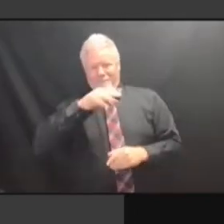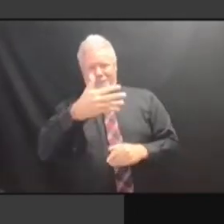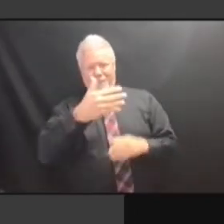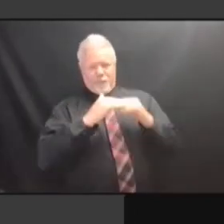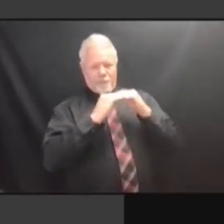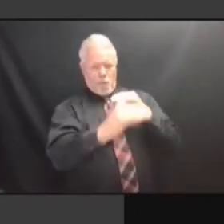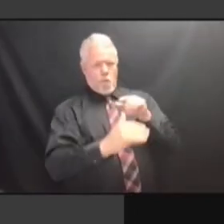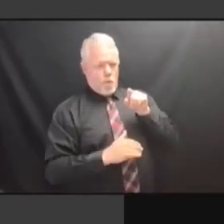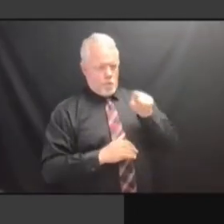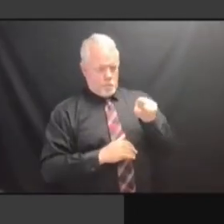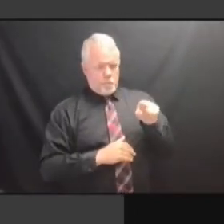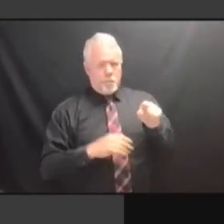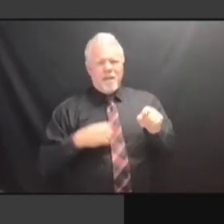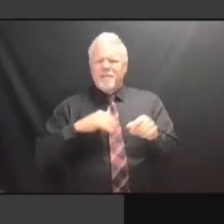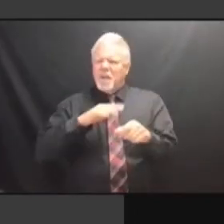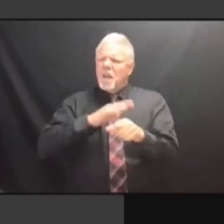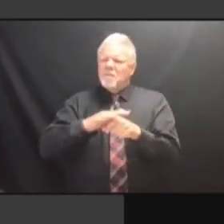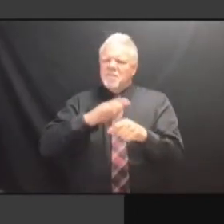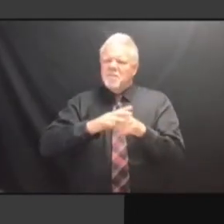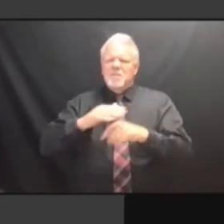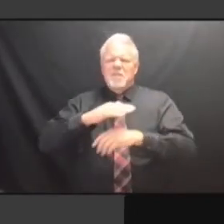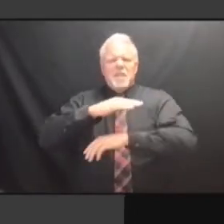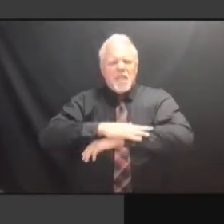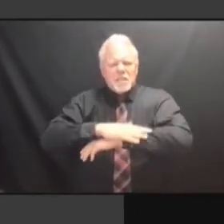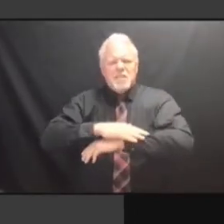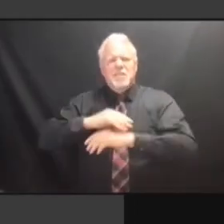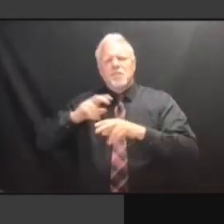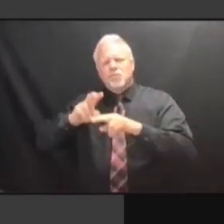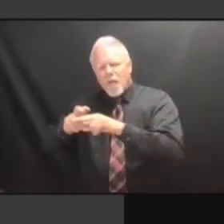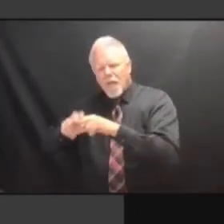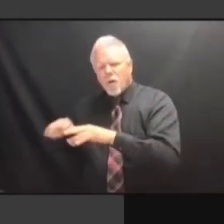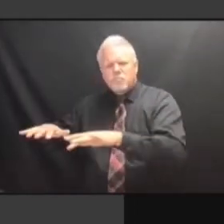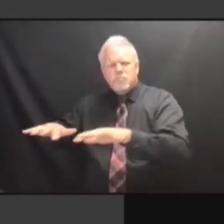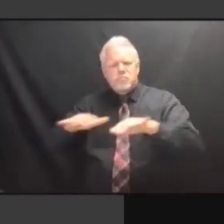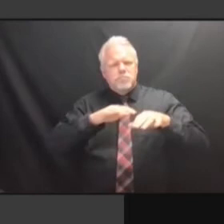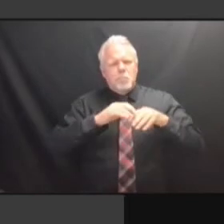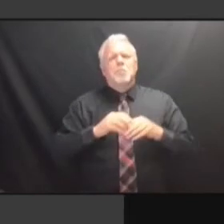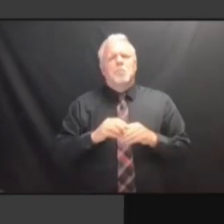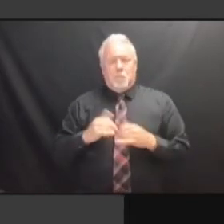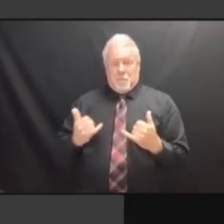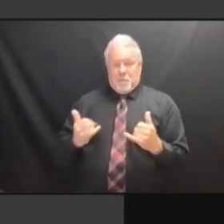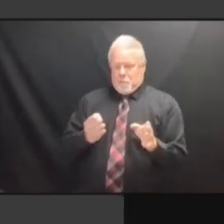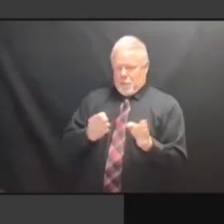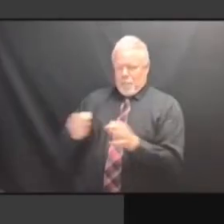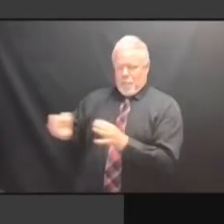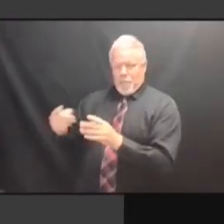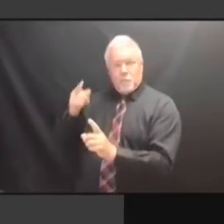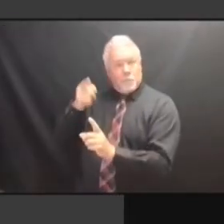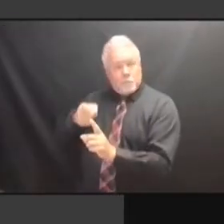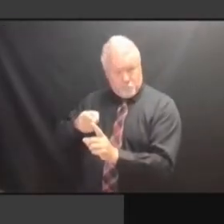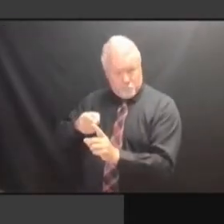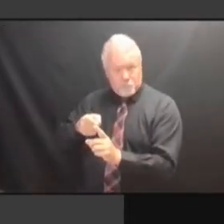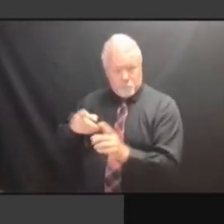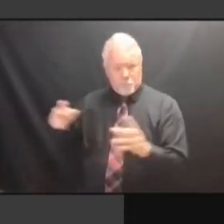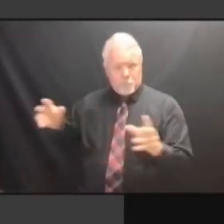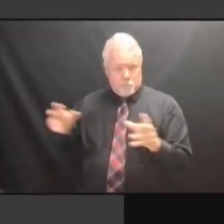SO IN TOTAL, THE PLANS THAT WE CURRENTLY HAVE WILL GIVE SO IN TOTAL, THE PLANS THAT WE CURRENTLY HAVE WILL GIVE US CURRENTLY HAVE WILL GIVE US CURRENTLY HAVE WILL GIVE US 150 CURRENTLY HAVE WILL GIVE US 150 -- CURRENTLY HAVE WILL GIVE US 150 -- 158 CURRENTLY HAVE WILL GIVE US 150 -- 158 SEATS CURRENTLY HAVE WILL GIVE US 150 -- 158 SEATS ON CURRENTLY HAVE WILL GIVE US 150 -- 158 SEATS ON THE CURRENTLY HAVE WILL GIVE US 150 -- 158 SEATS ON THE FLOOR. 150 -- 158 SEATS ON THE FLOOR. 150 -- 158 SEATS ON THE FLOOR. CURRENTLY 150 -- 158 SEATS ON THE FLOOR. CURRENTLY WE 150 -- 158 SEATS ON THE FLOOR. CURRENTLY WE HAVE 150 -- 158 SEATS ON THE FLOOR. CURRENTLY WE HAVE 81 150 -- 158 SEATS ON THE FLOOR. CURRENTLY WE HAVE 81 PEOPLE CURRENTLY WE HAVE 81 PEOPLE